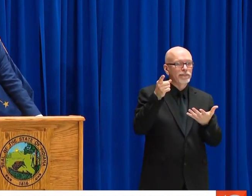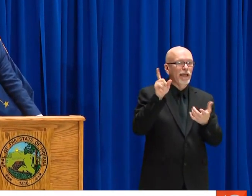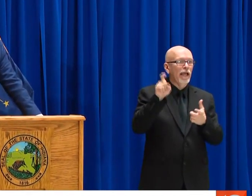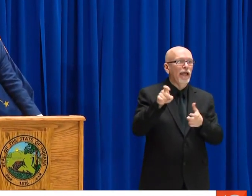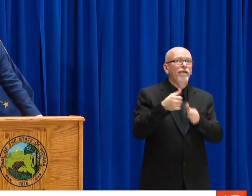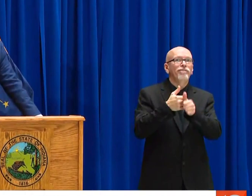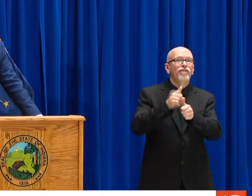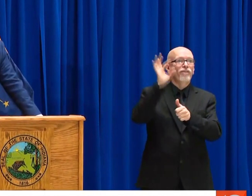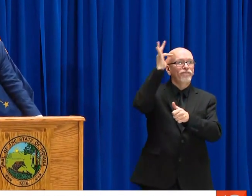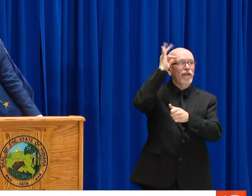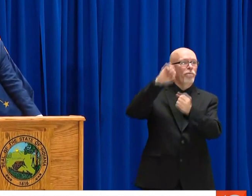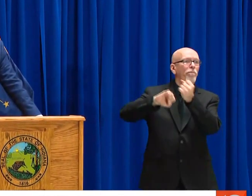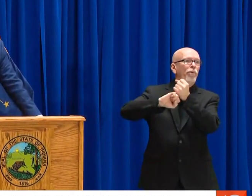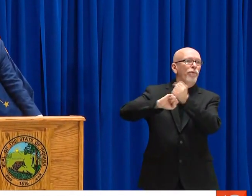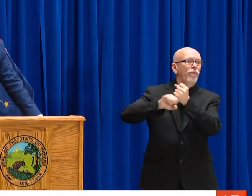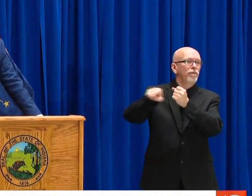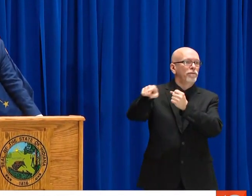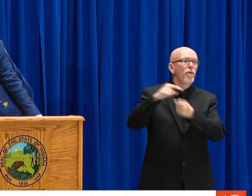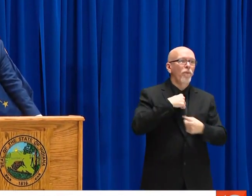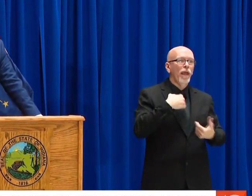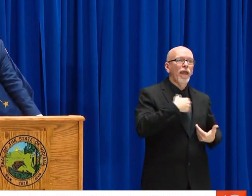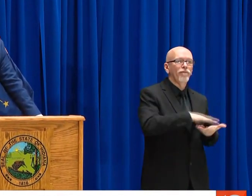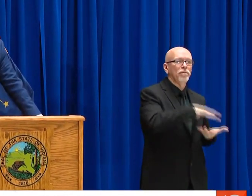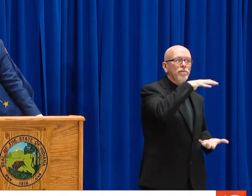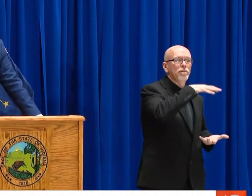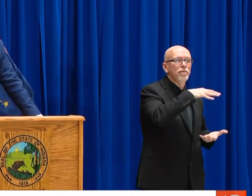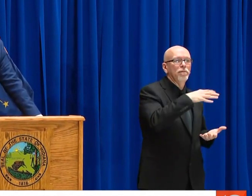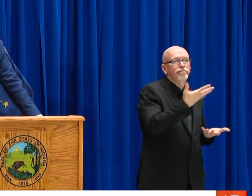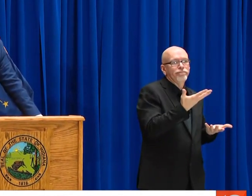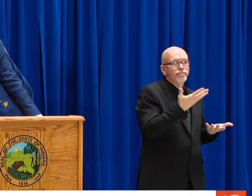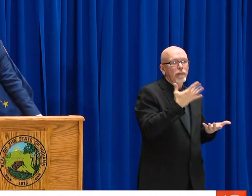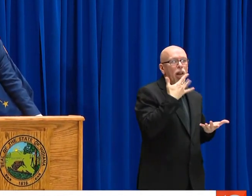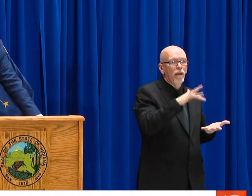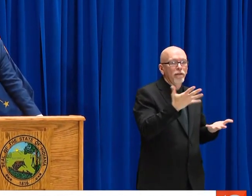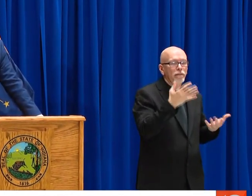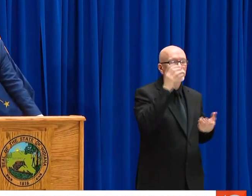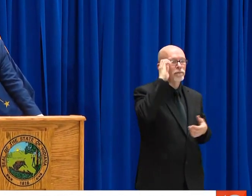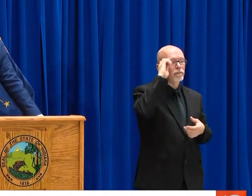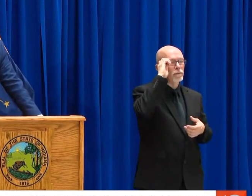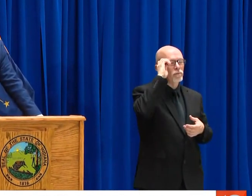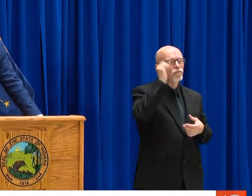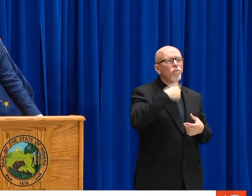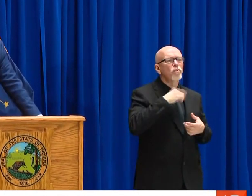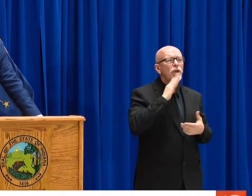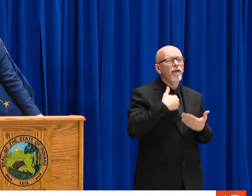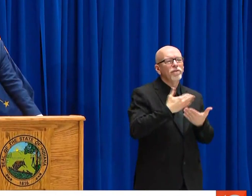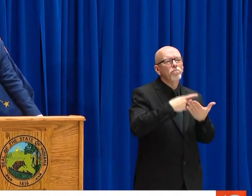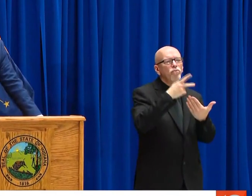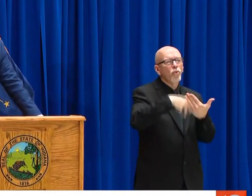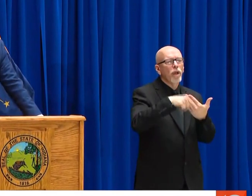SOME THINGS THAT OTHER STATES WILL BE AT THE -- AND ONLY THE MERCY OF THE FEDERAL GOVERNMENT